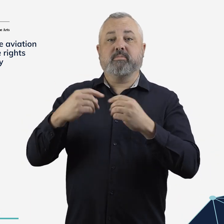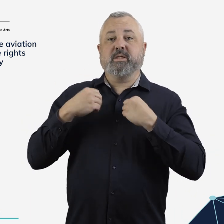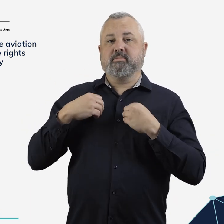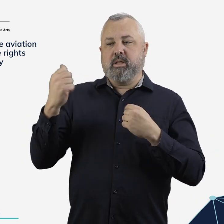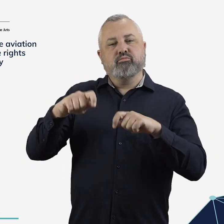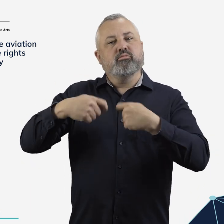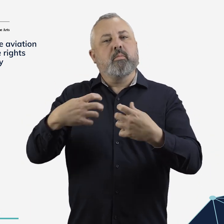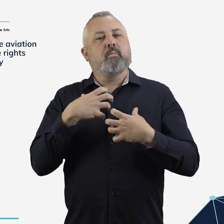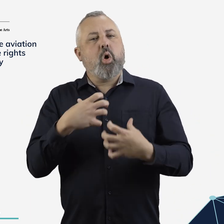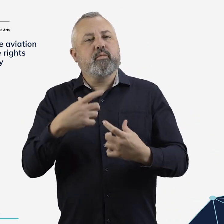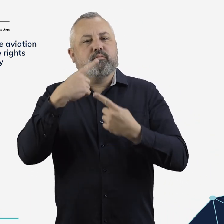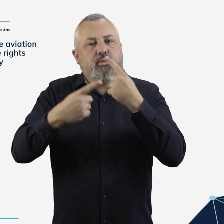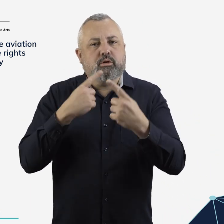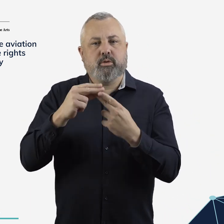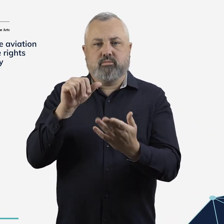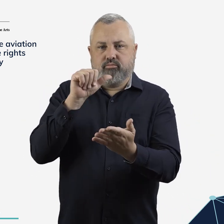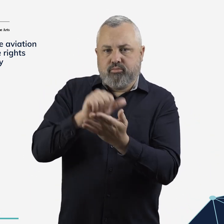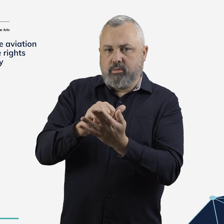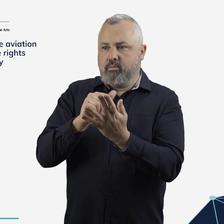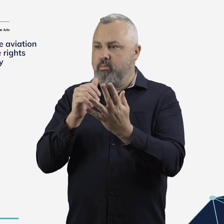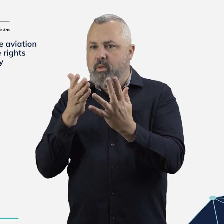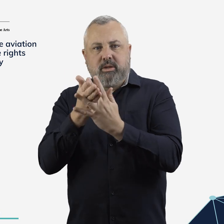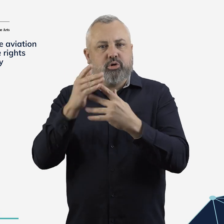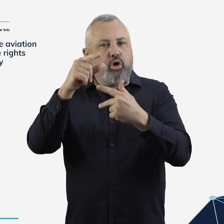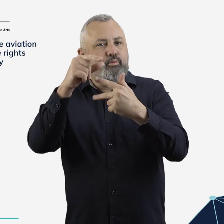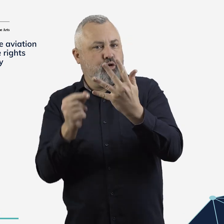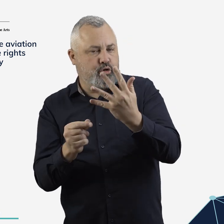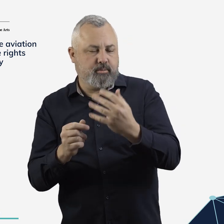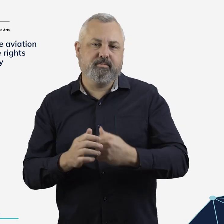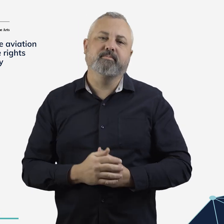provision of service information in accessible formats.